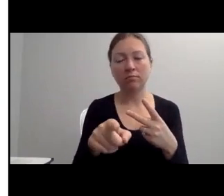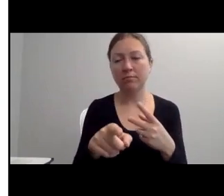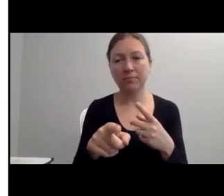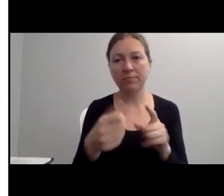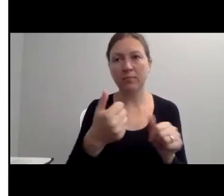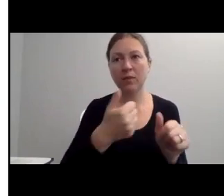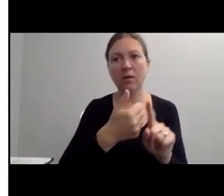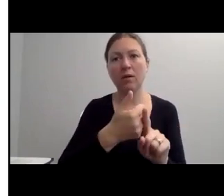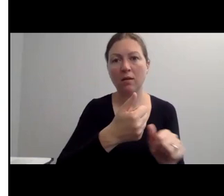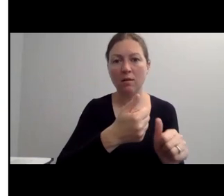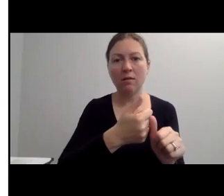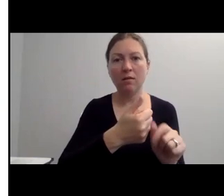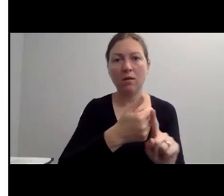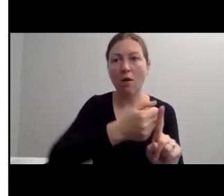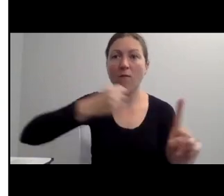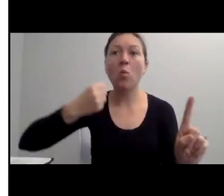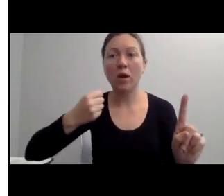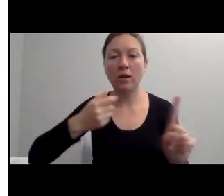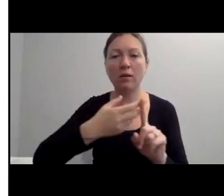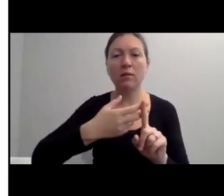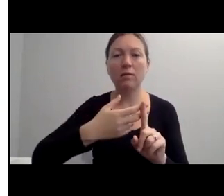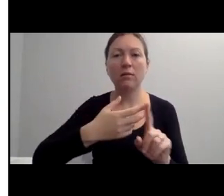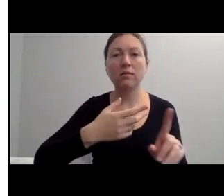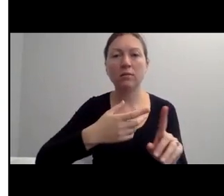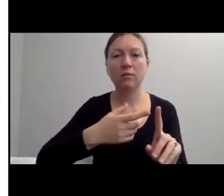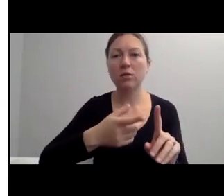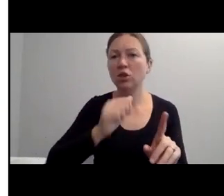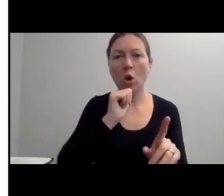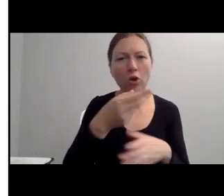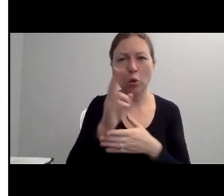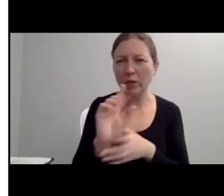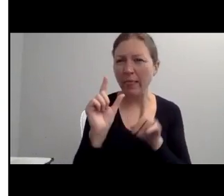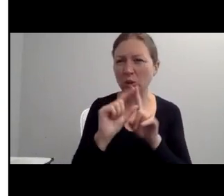OF THE TIME. SO IT'S JUST NOT AN ACCURATE PHRASE.